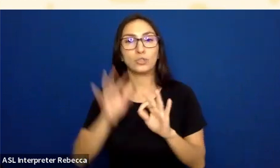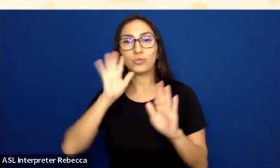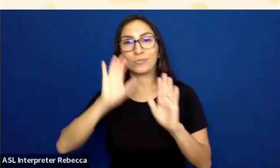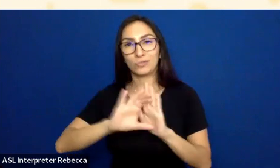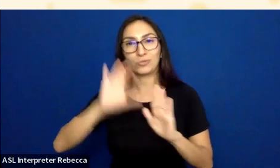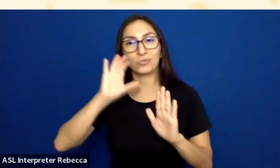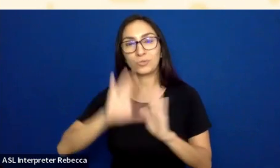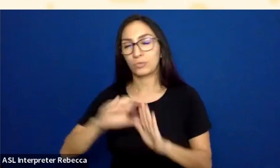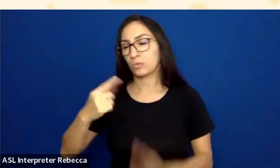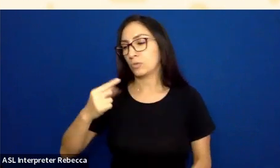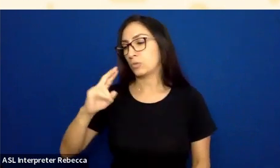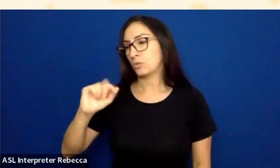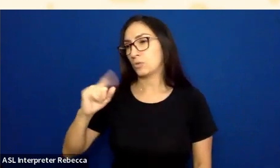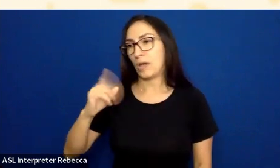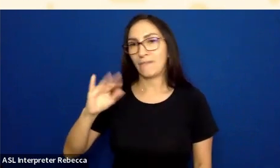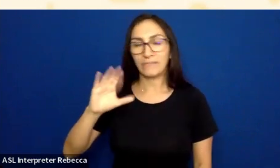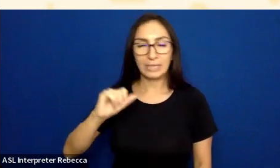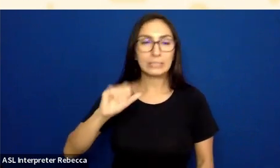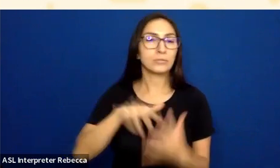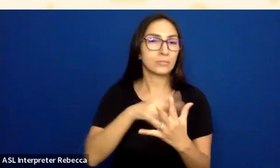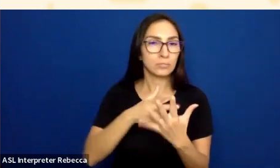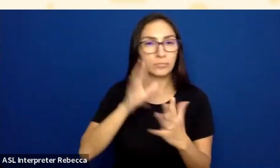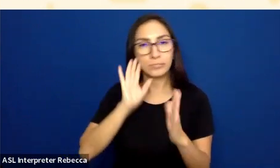to have that 3-to-1 contrast if the graphic is required